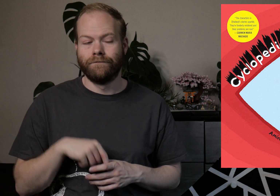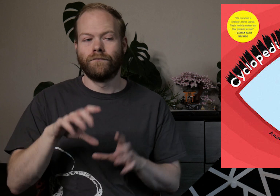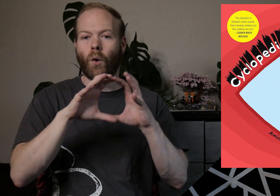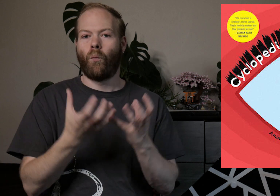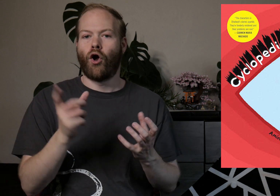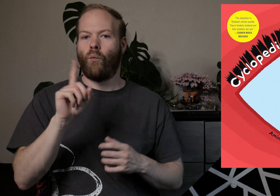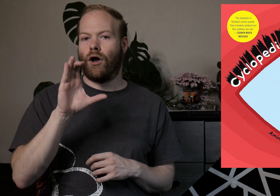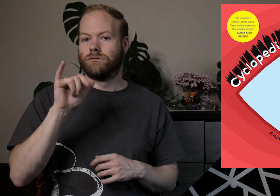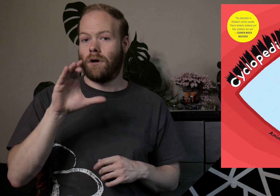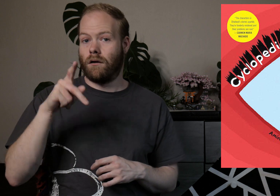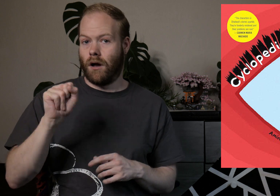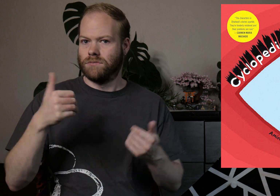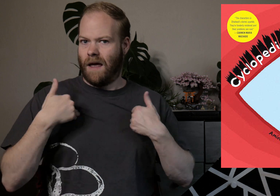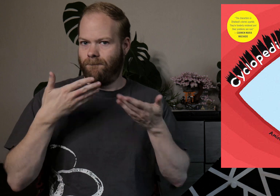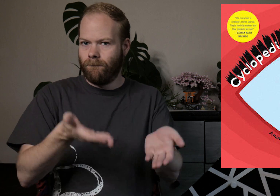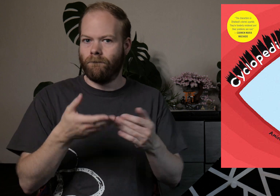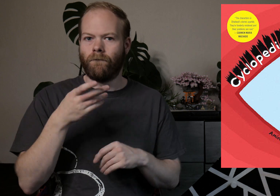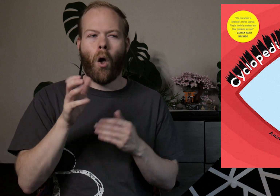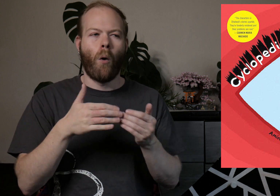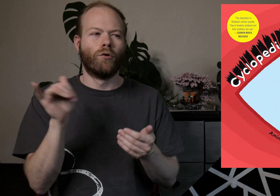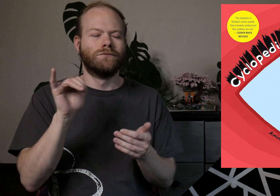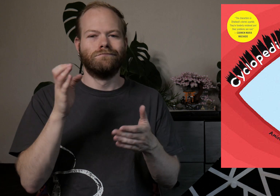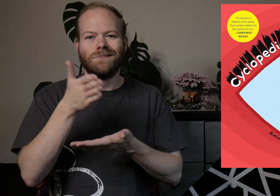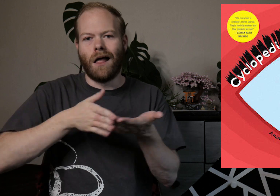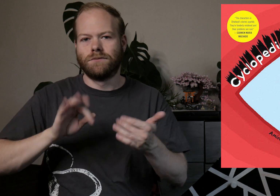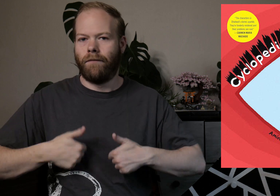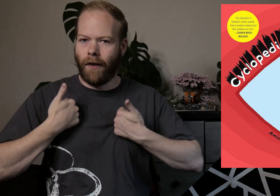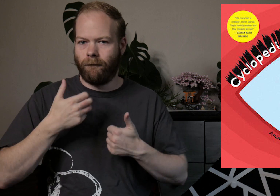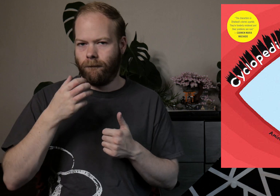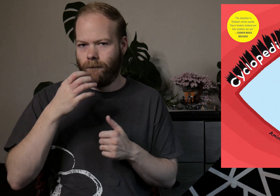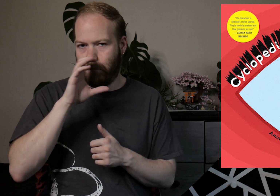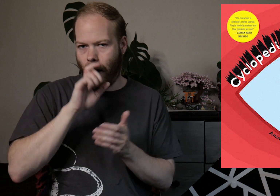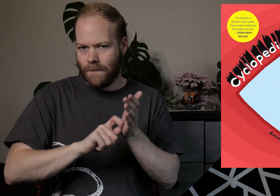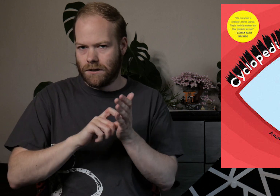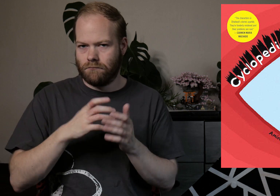This is a world where cyclops exist, and this is almost a slice of life comic,